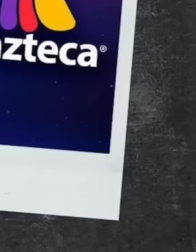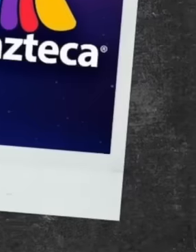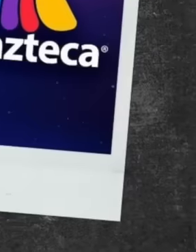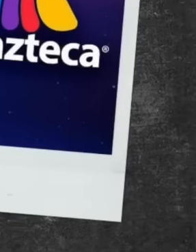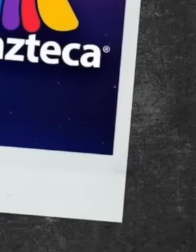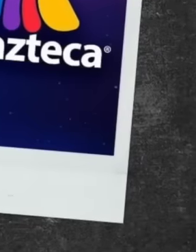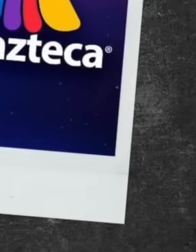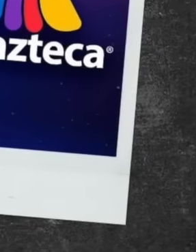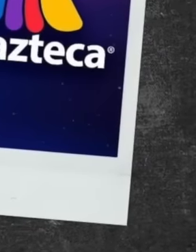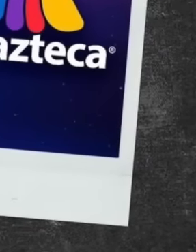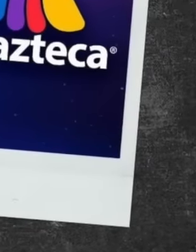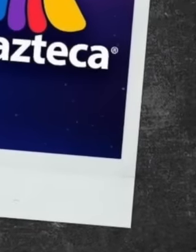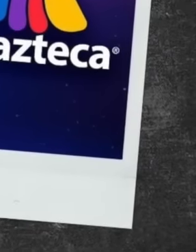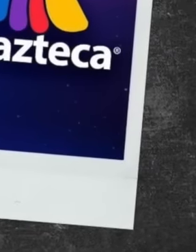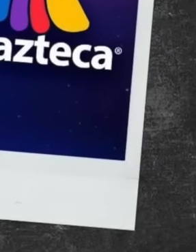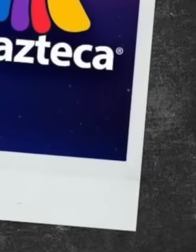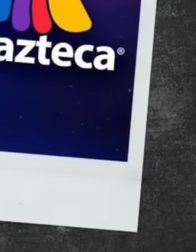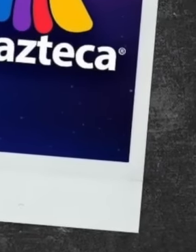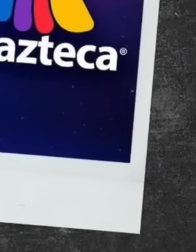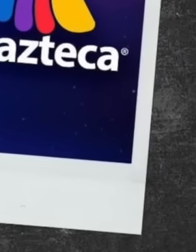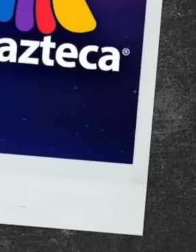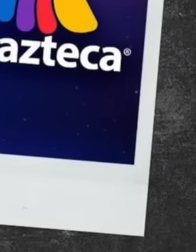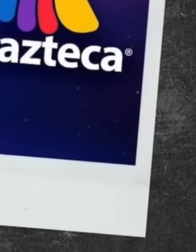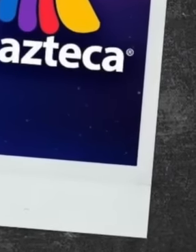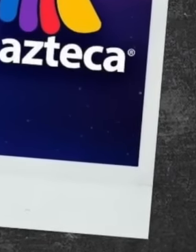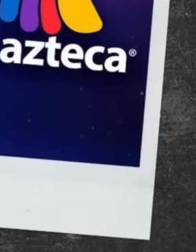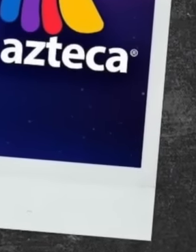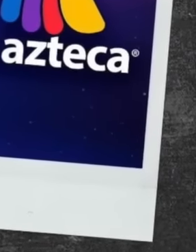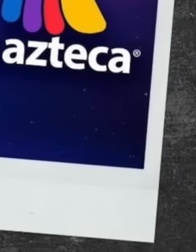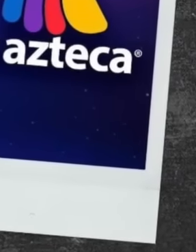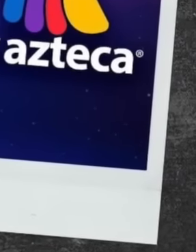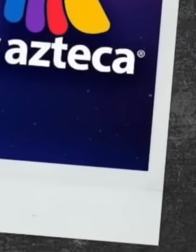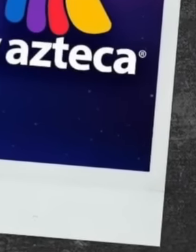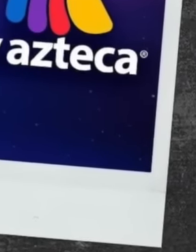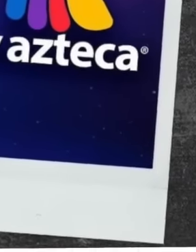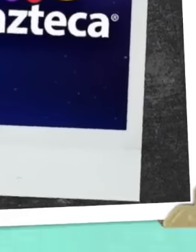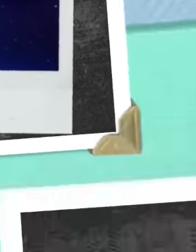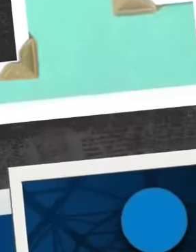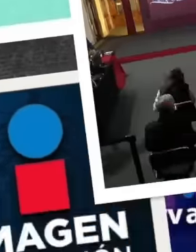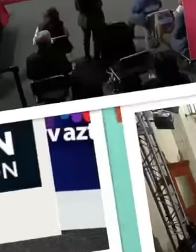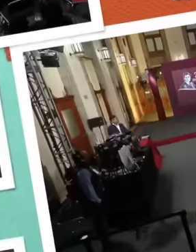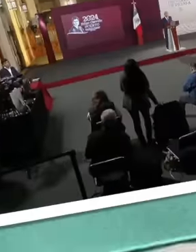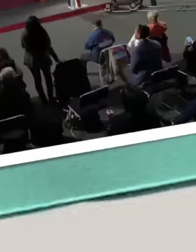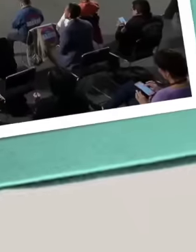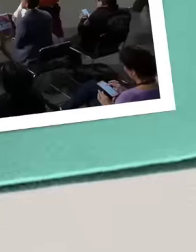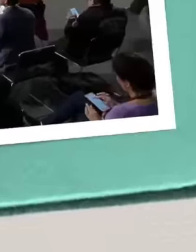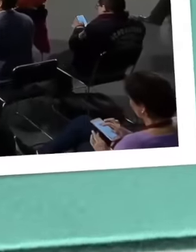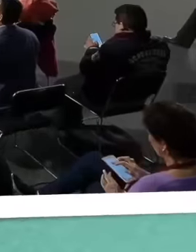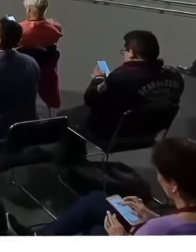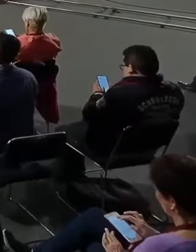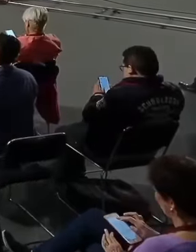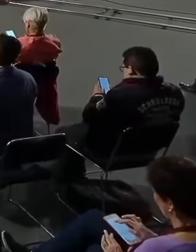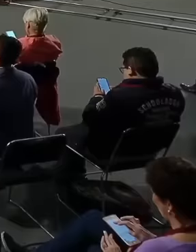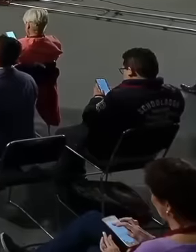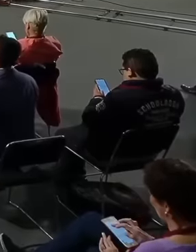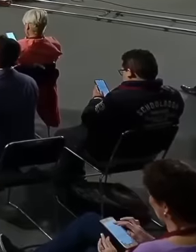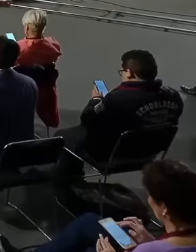they do not agree with the reforms to the judicial power president yesterday